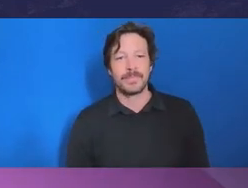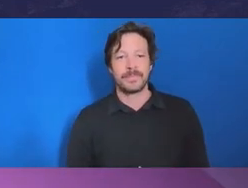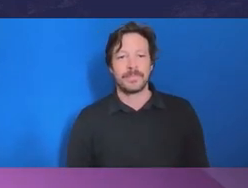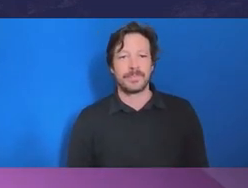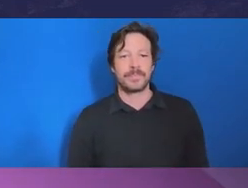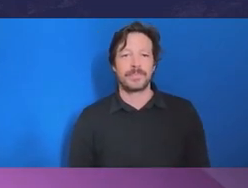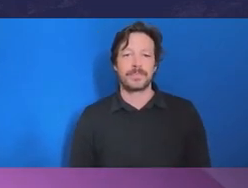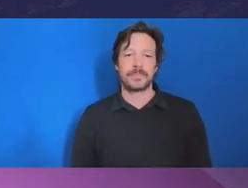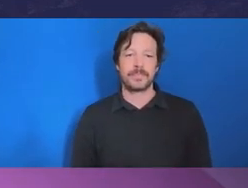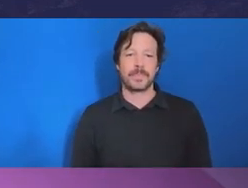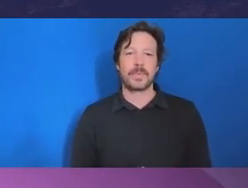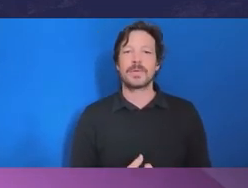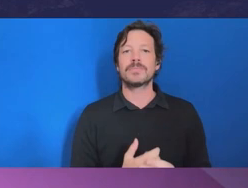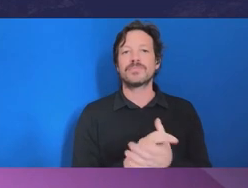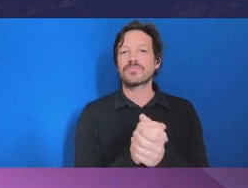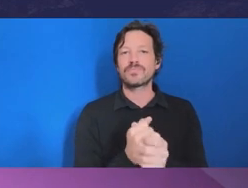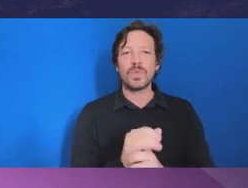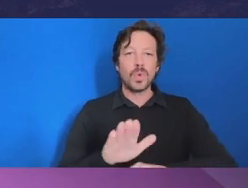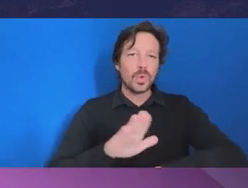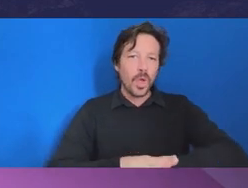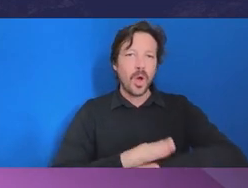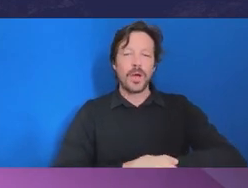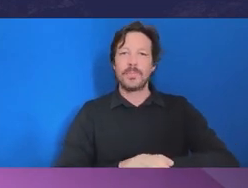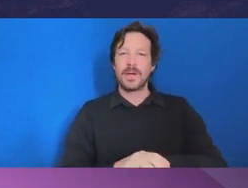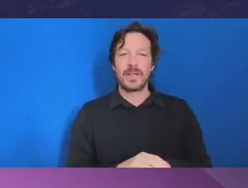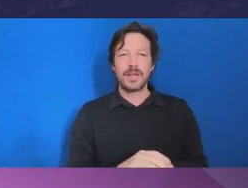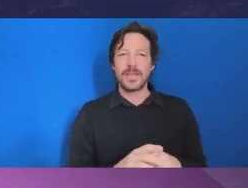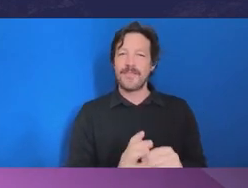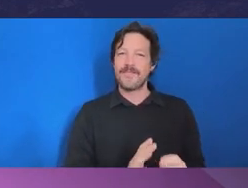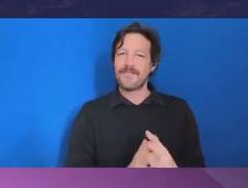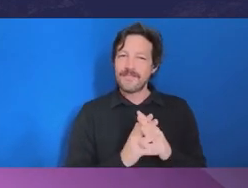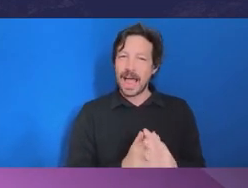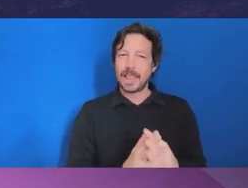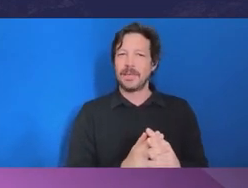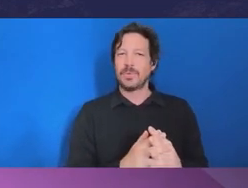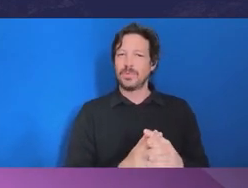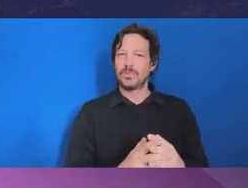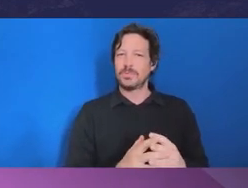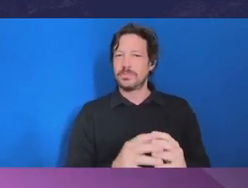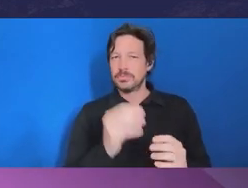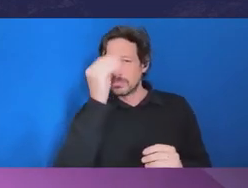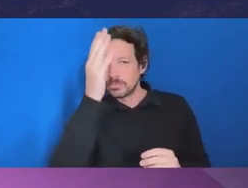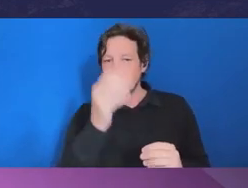We do appreciate the time and the valuable insights that you've given all of us today. For the audience, just a reminder